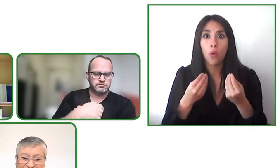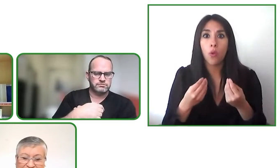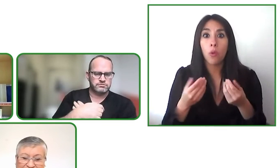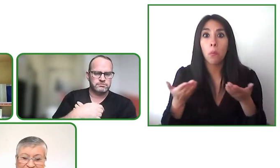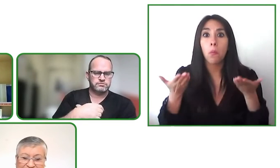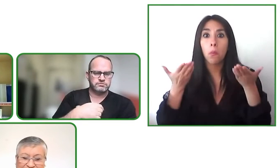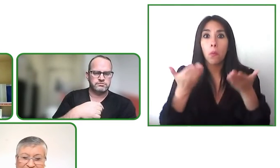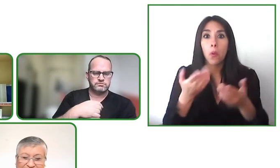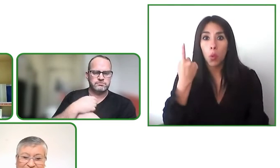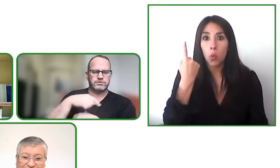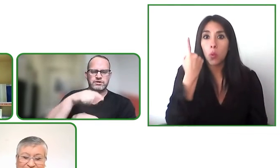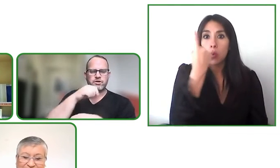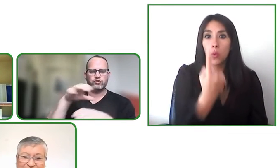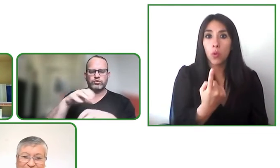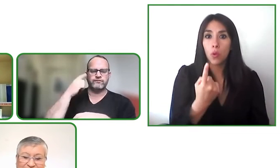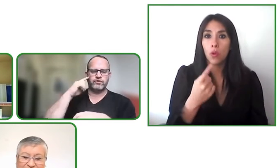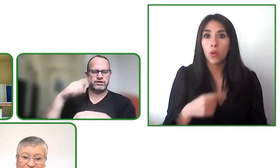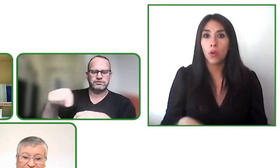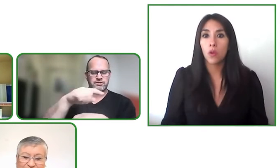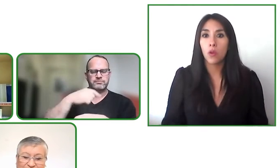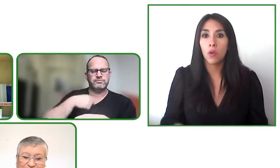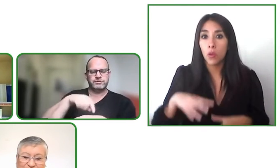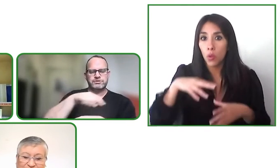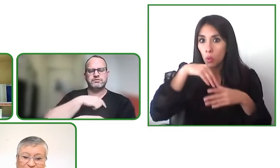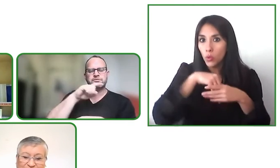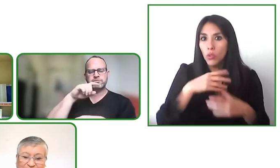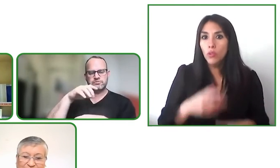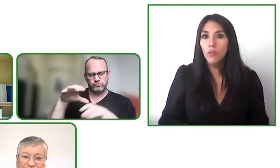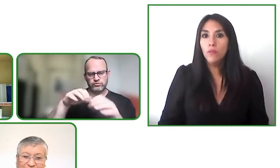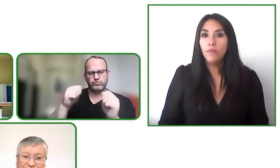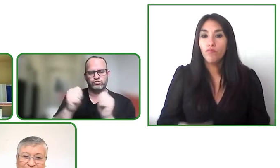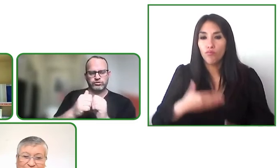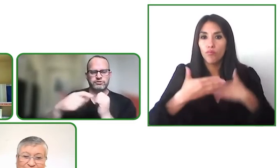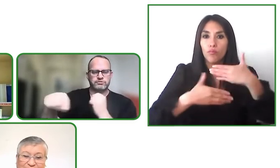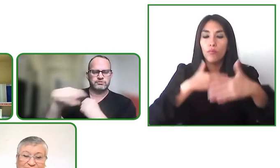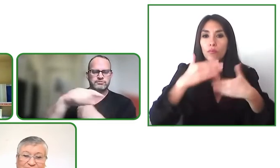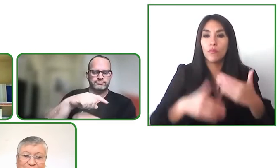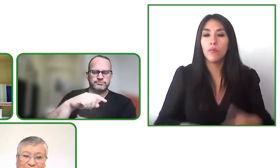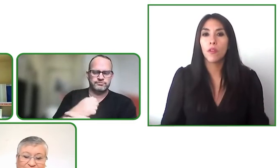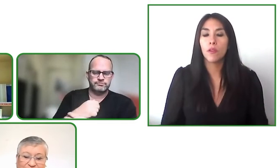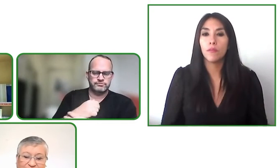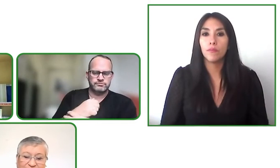making along the way we're not doing it for them we do it with